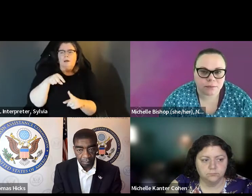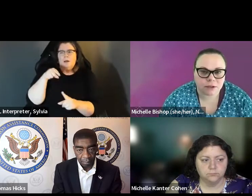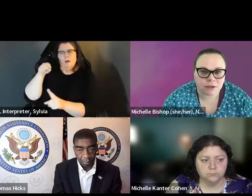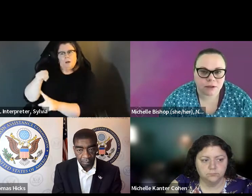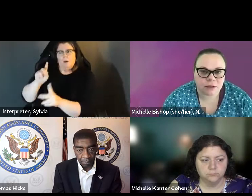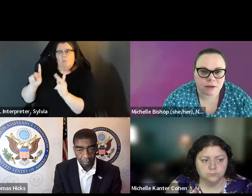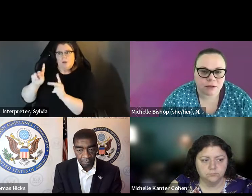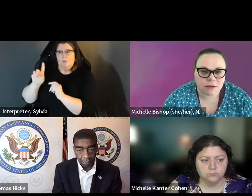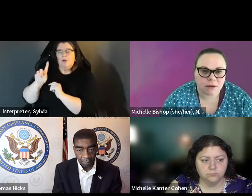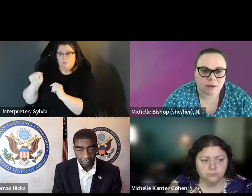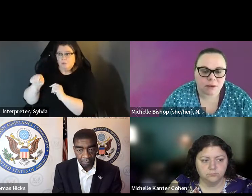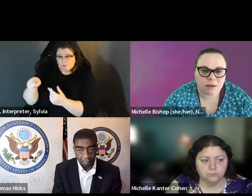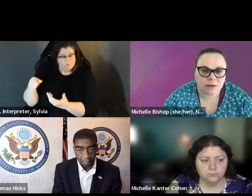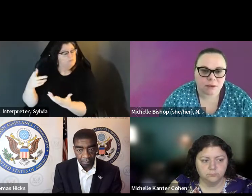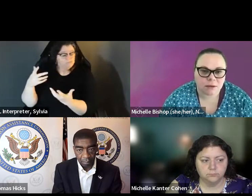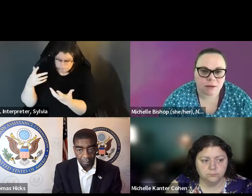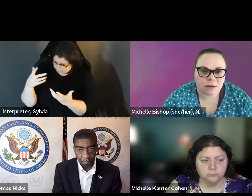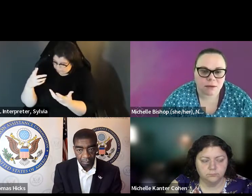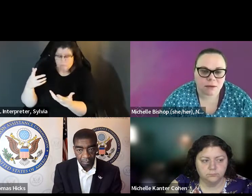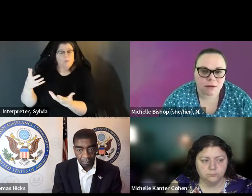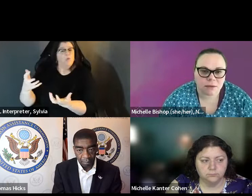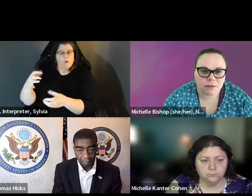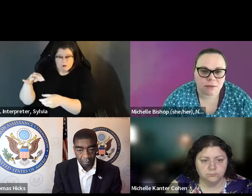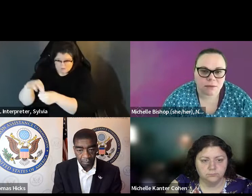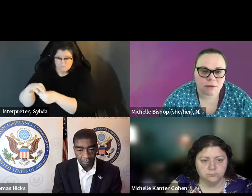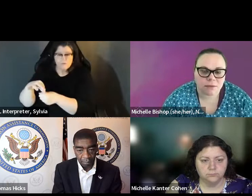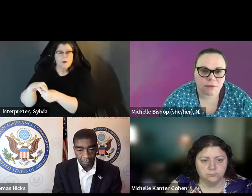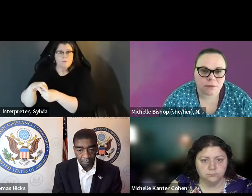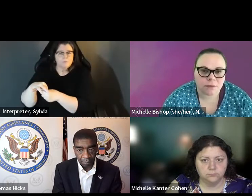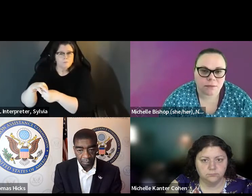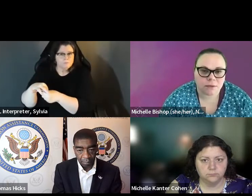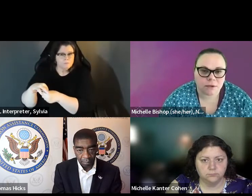wanted to note here is that interestingly, you know, people did with disabilities, as I said, are just as